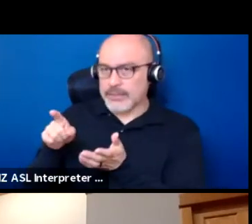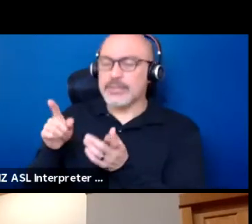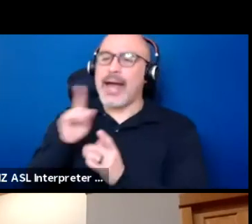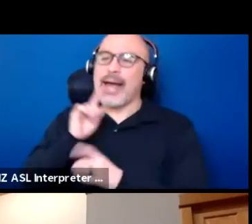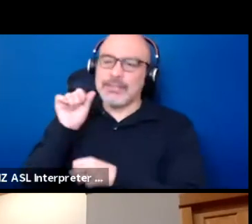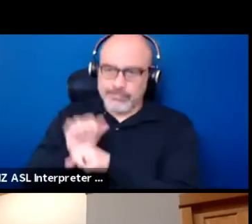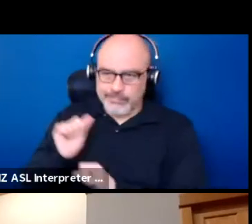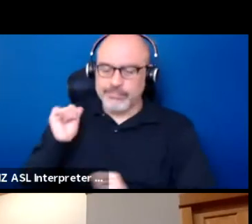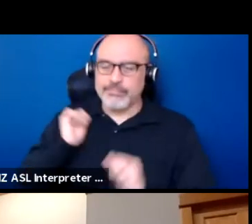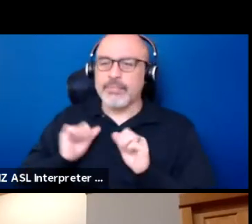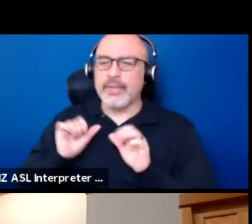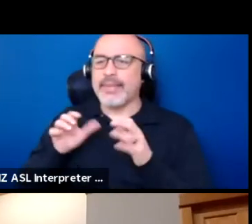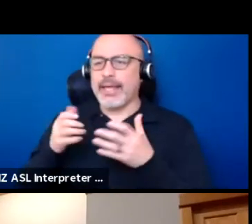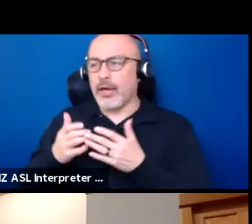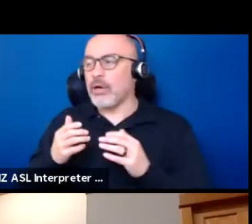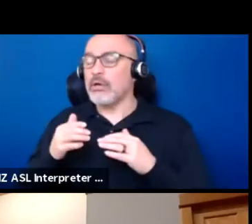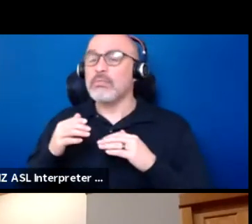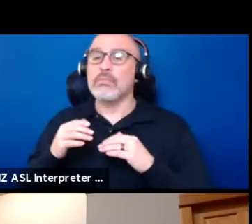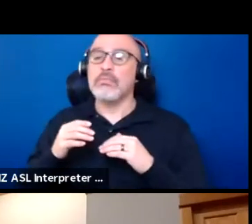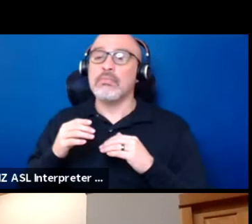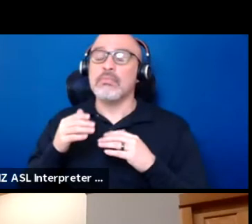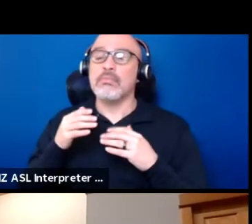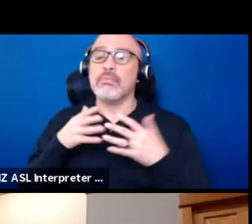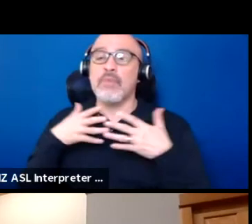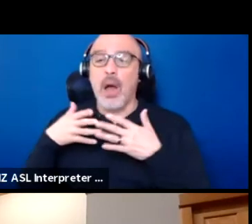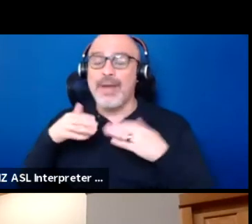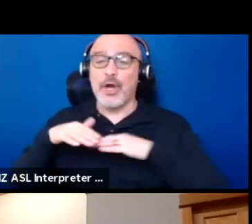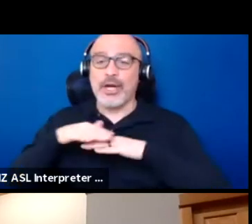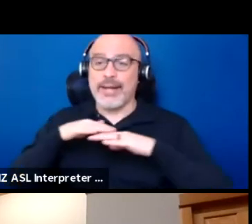to have American Indian Theater recognized